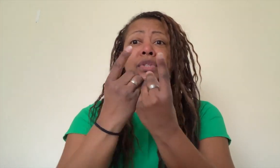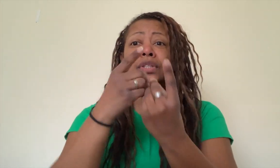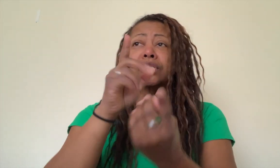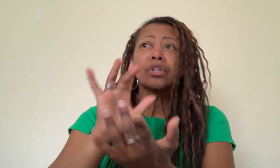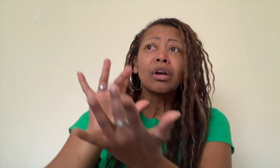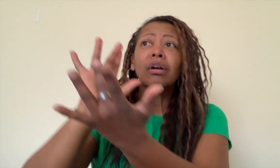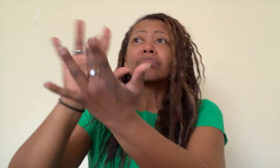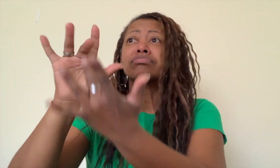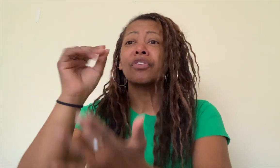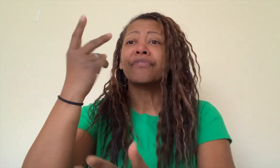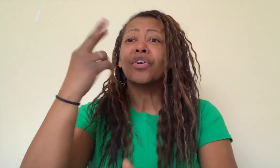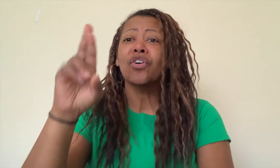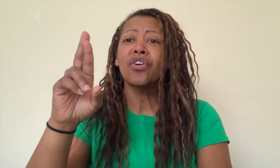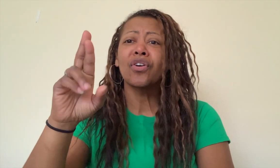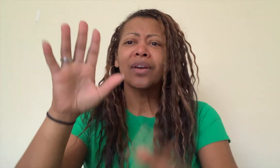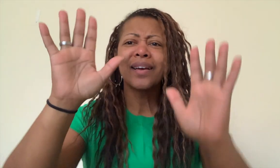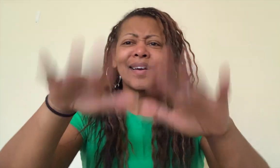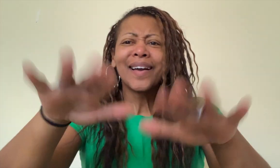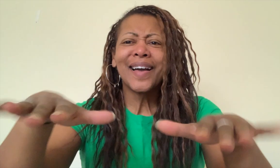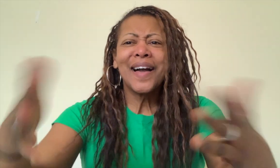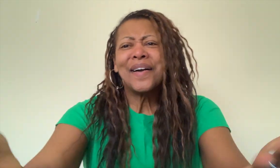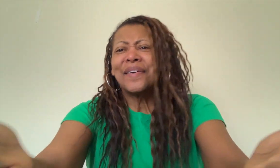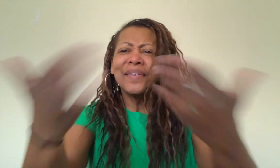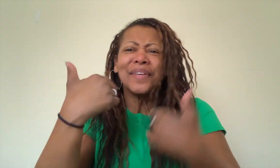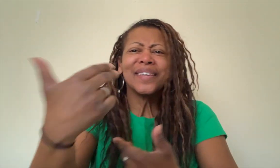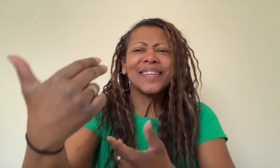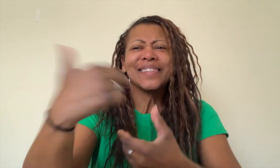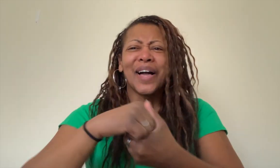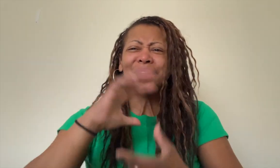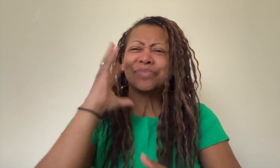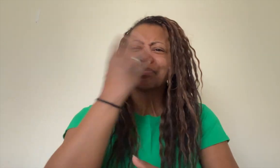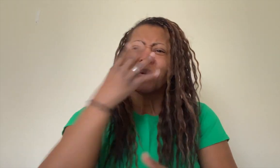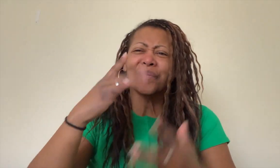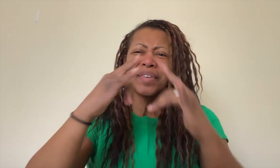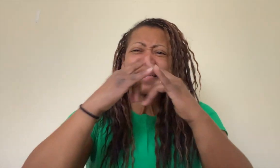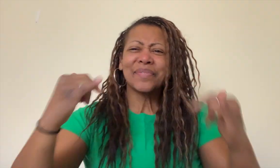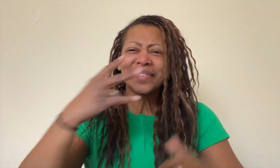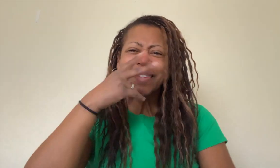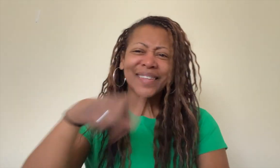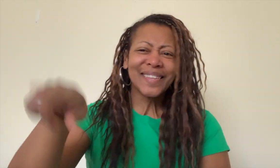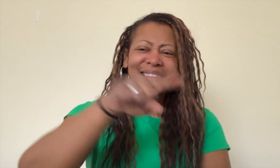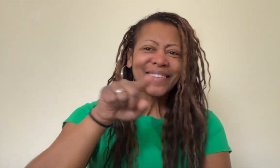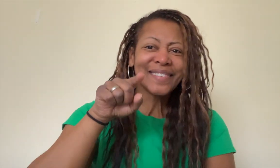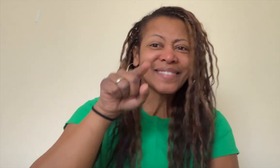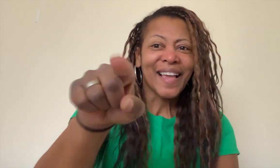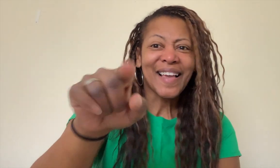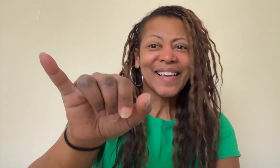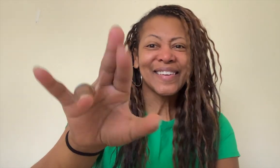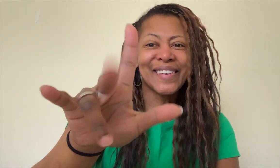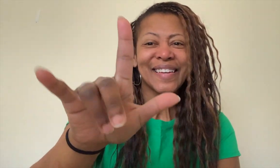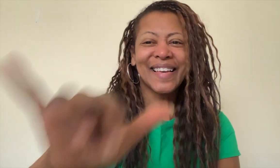the Vocational Rehabilitation Services in your area. Come and Join our beautiful campsite! See you all there in July.